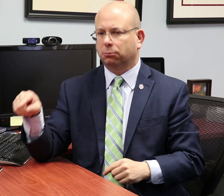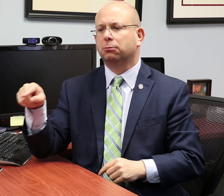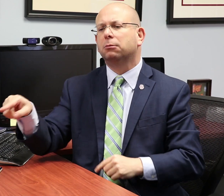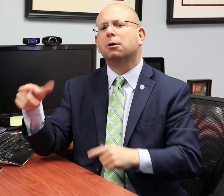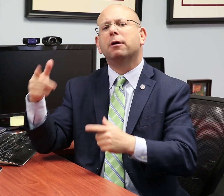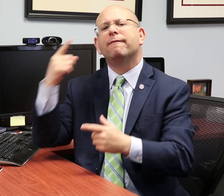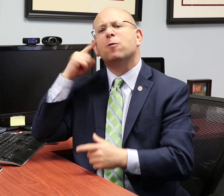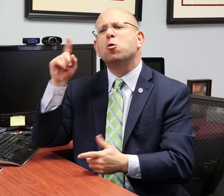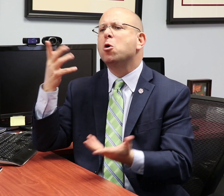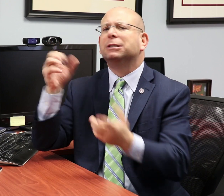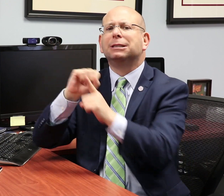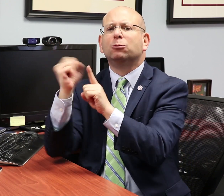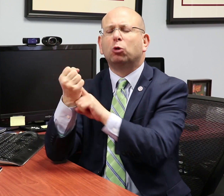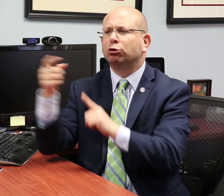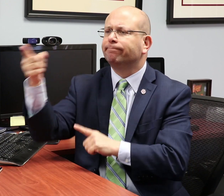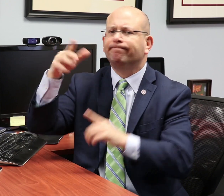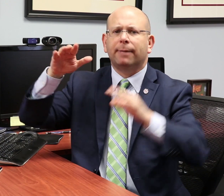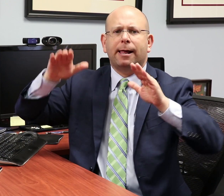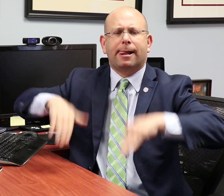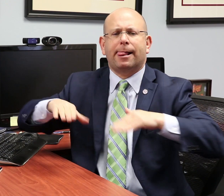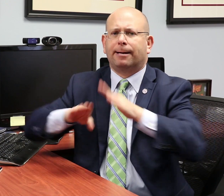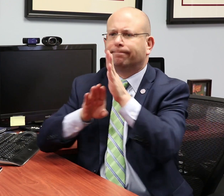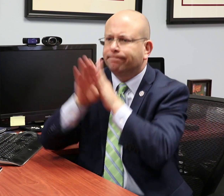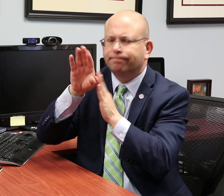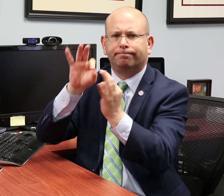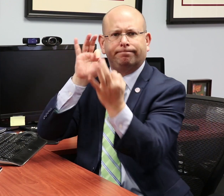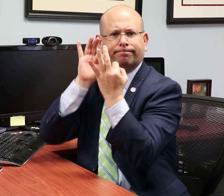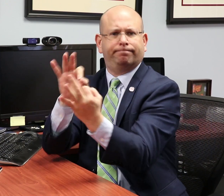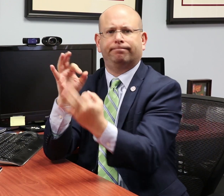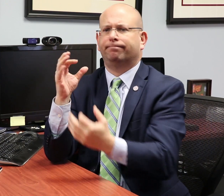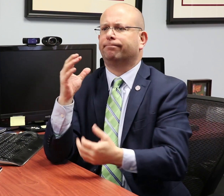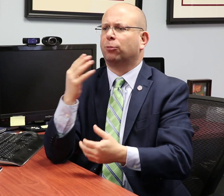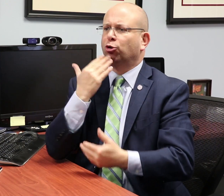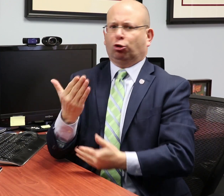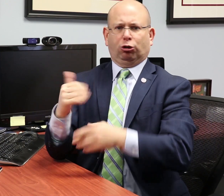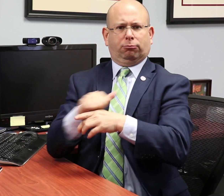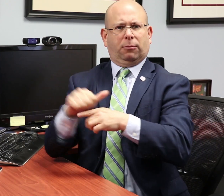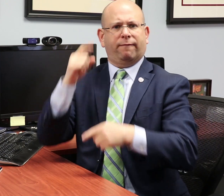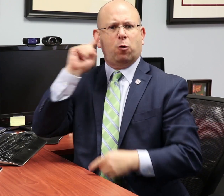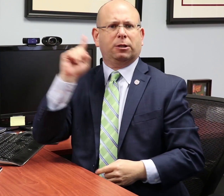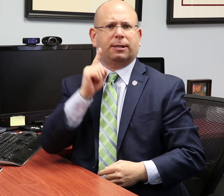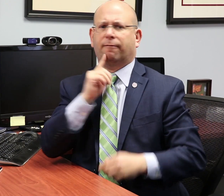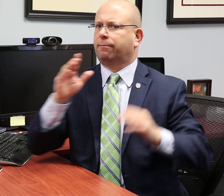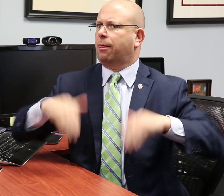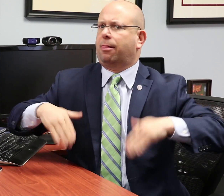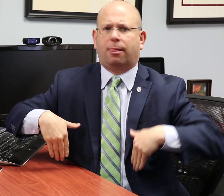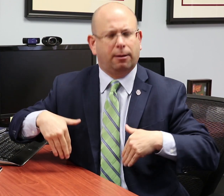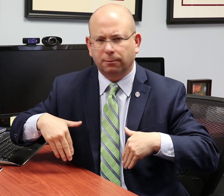These statements are used to go beyond what the laws say for specific situations.